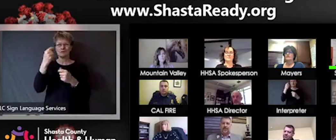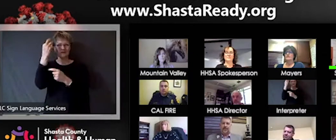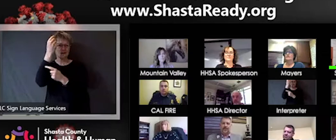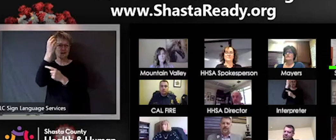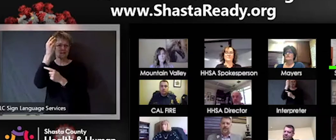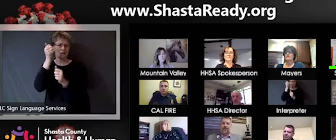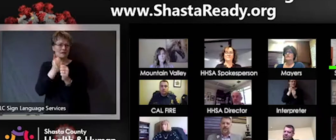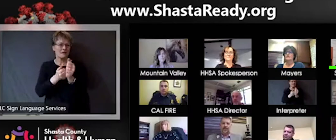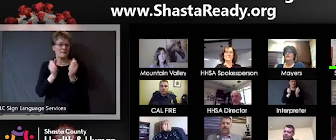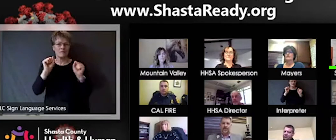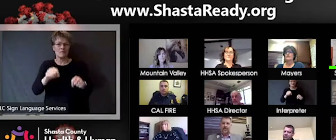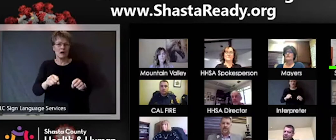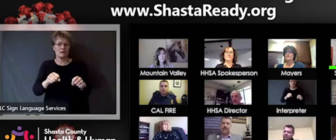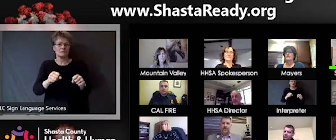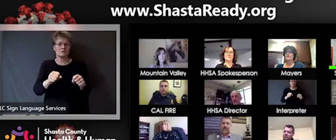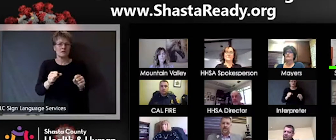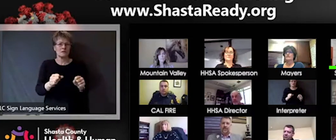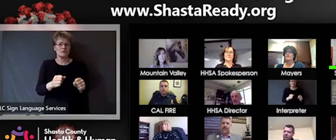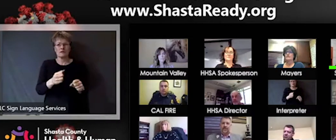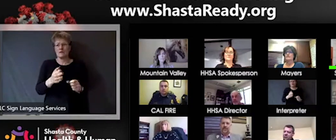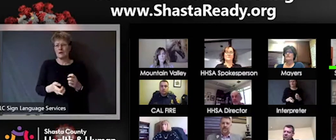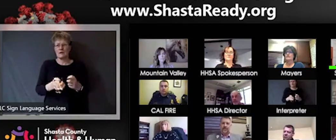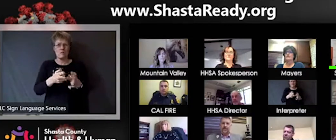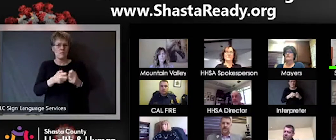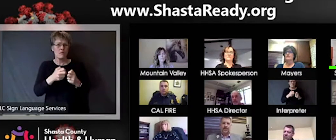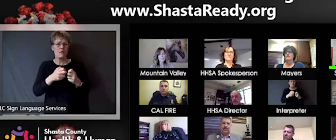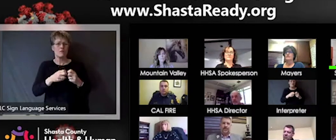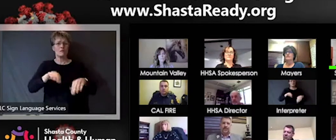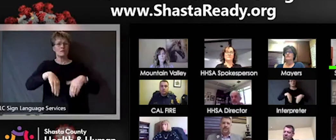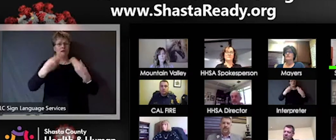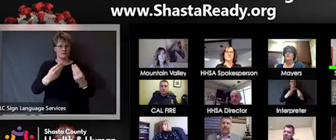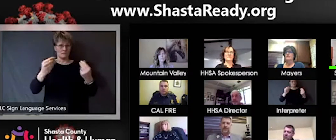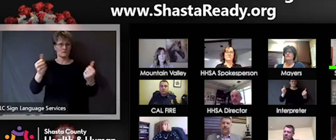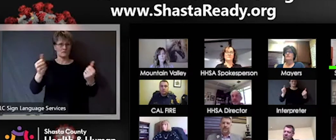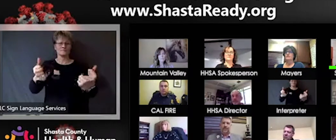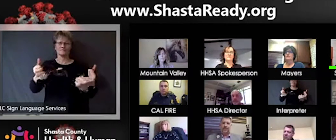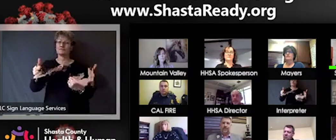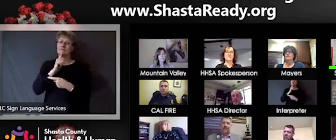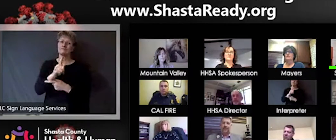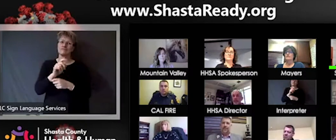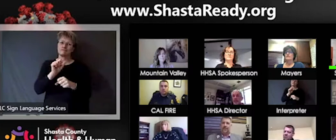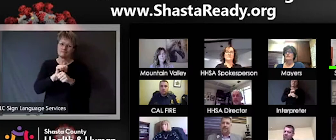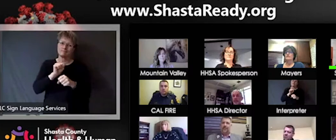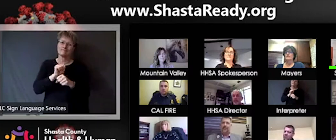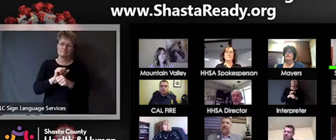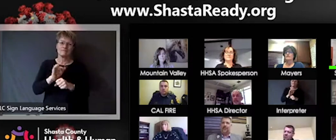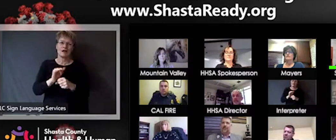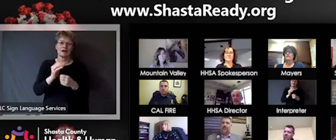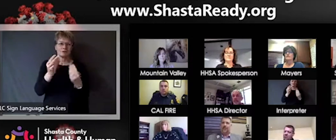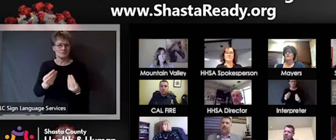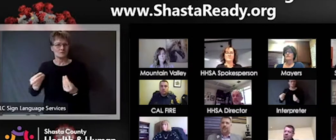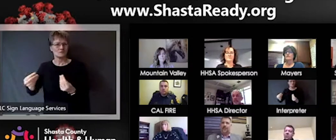helpful to us make sure that we really thought of anything and everything for in the hospital.